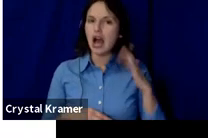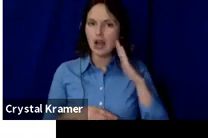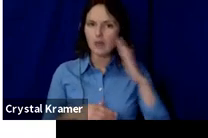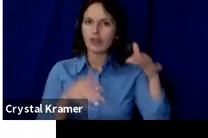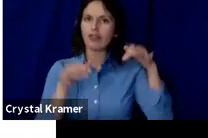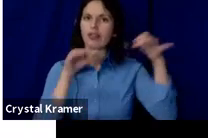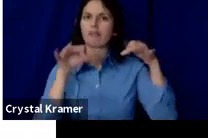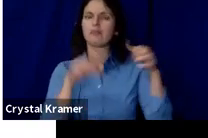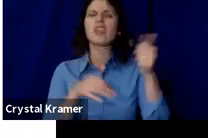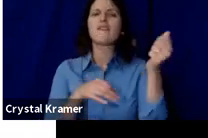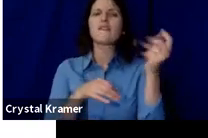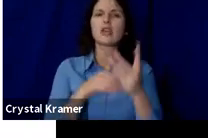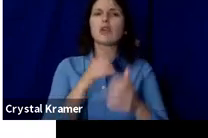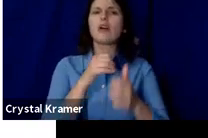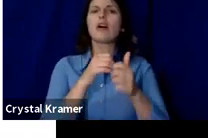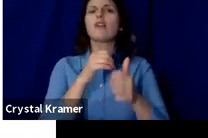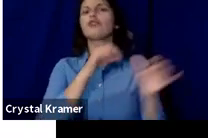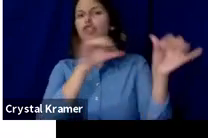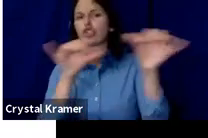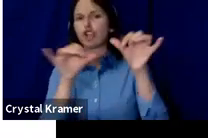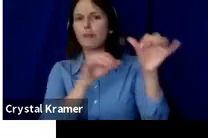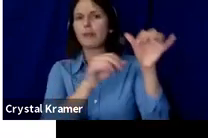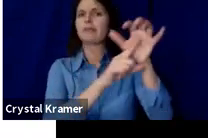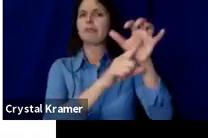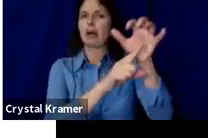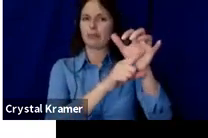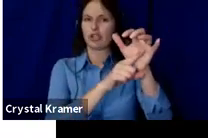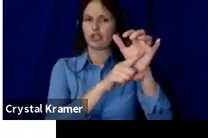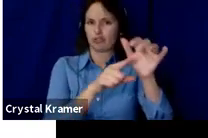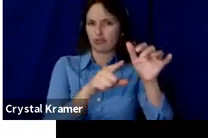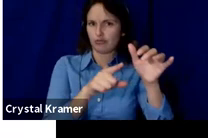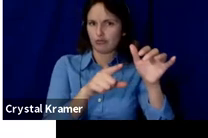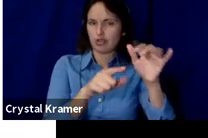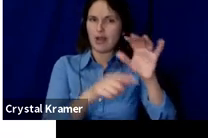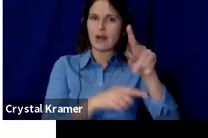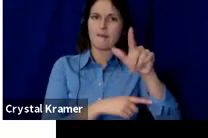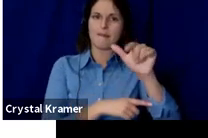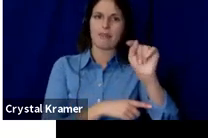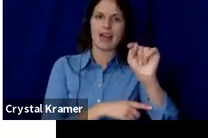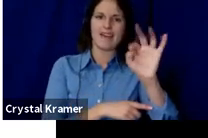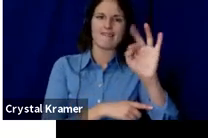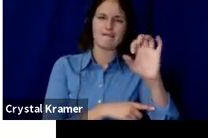one or two differences that can make each stand out based on what your needs may be.